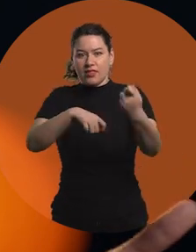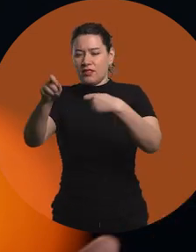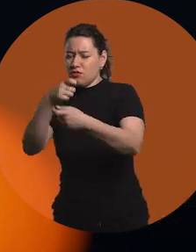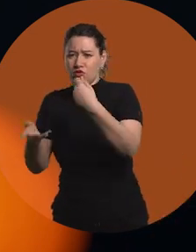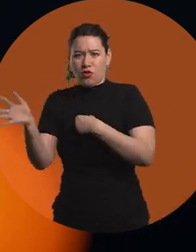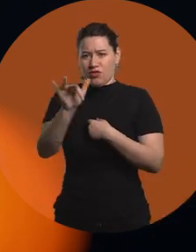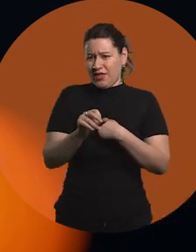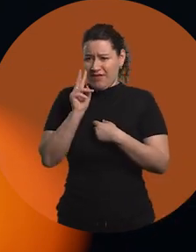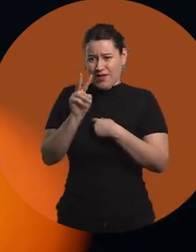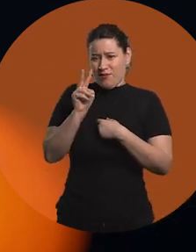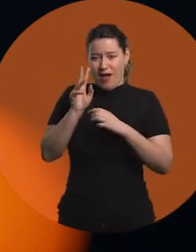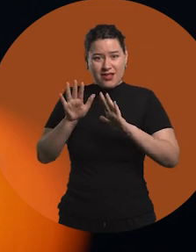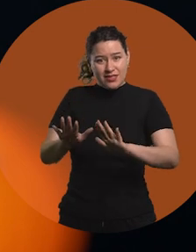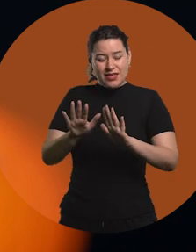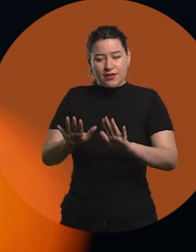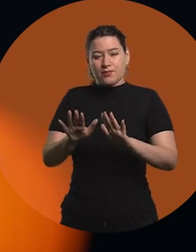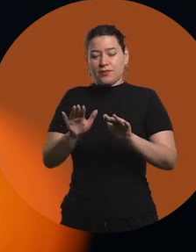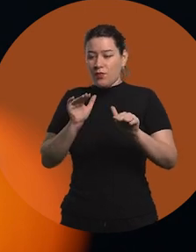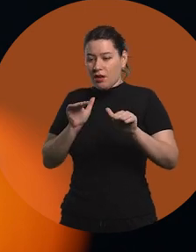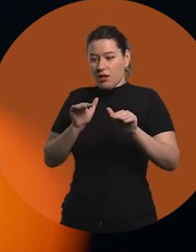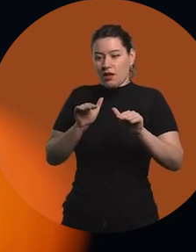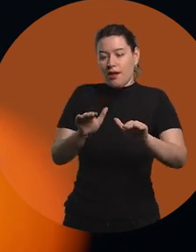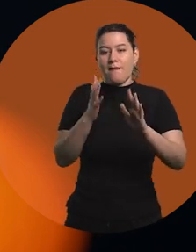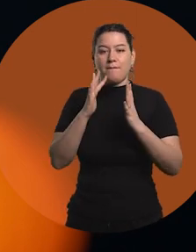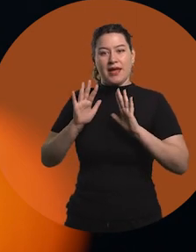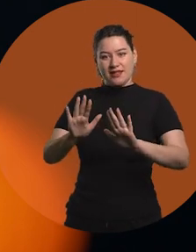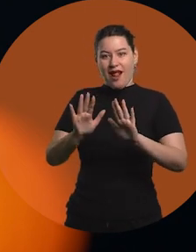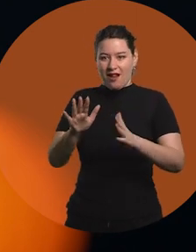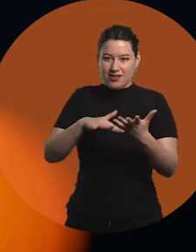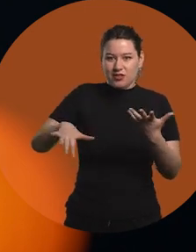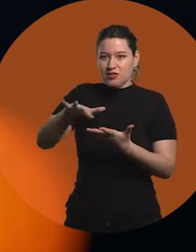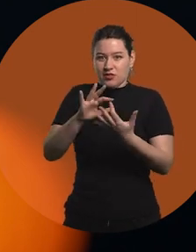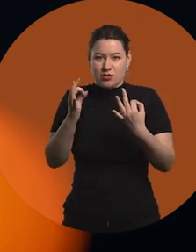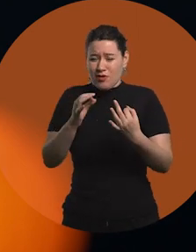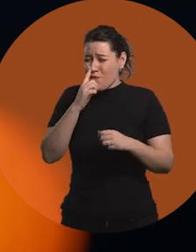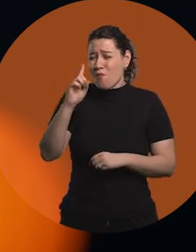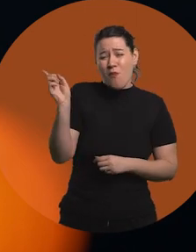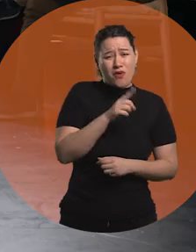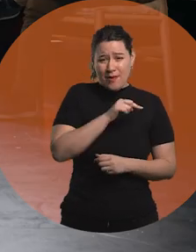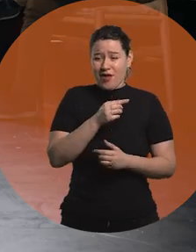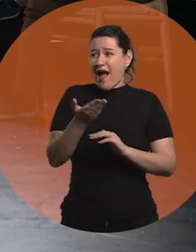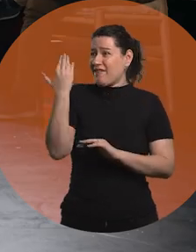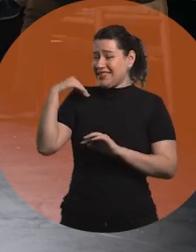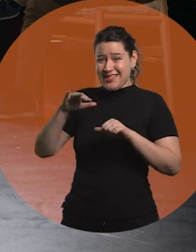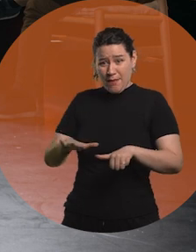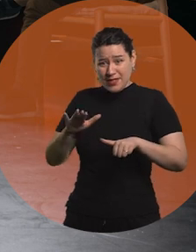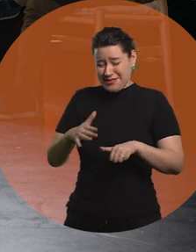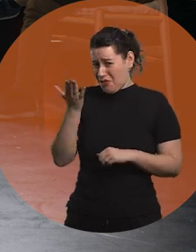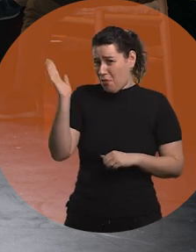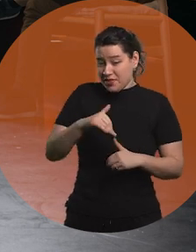we see every day around us. I think that is the peculiar thing, and it has been advancing very quickly. Things that couldn't be done six months ago